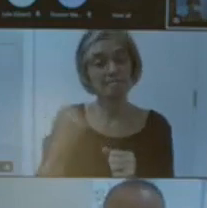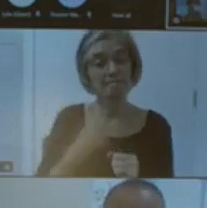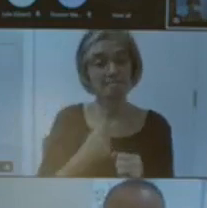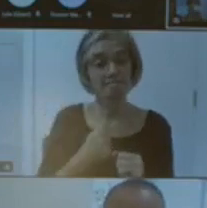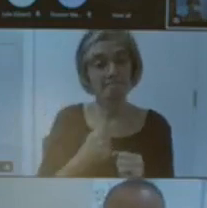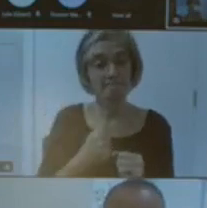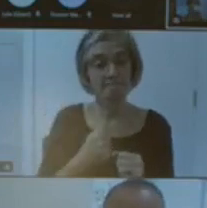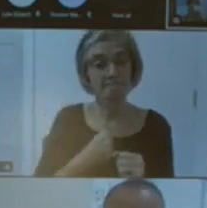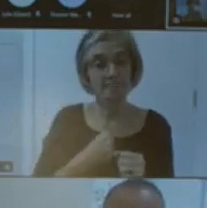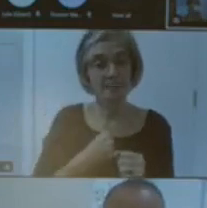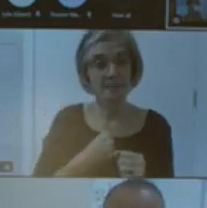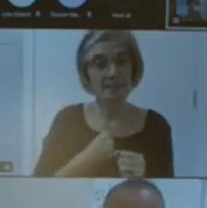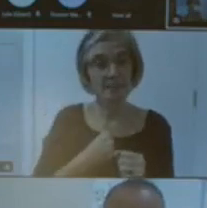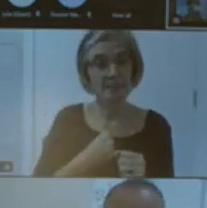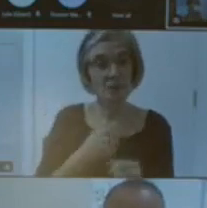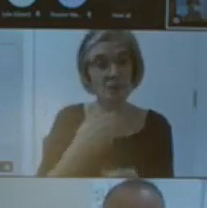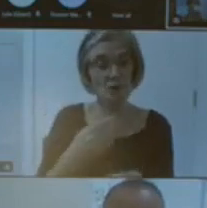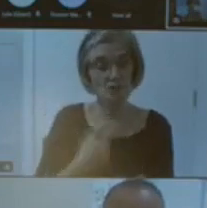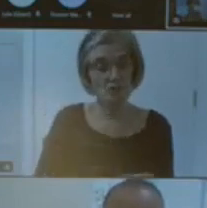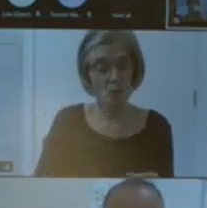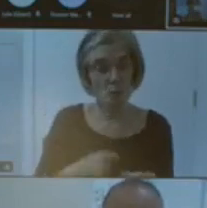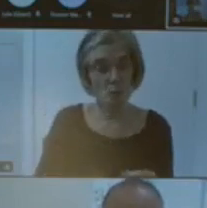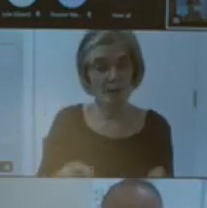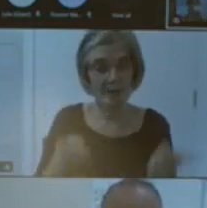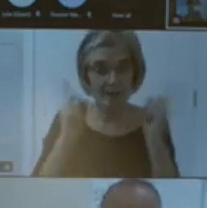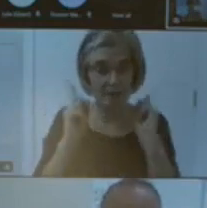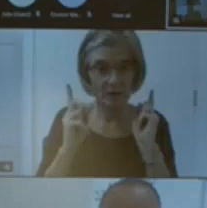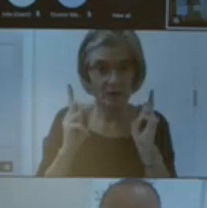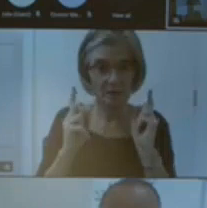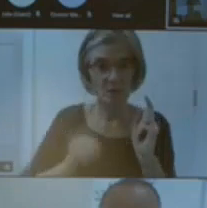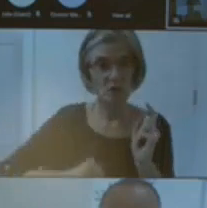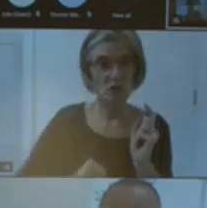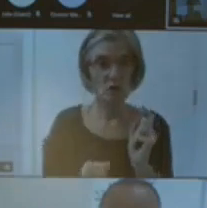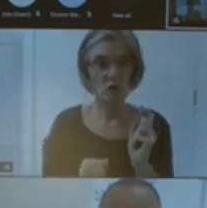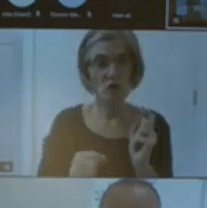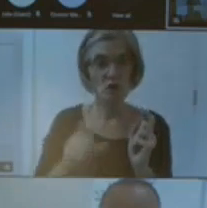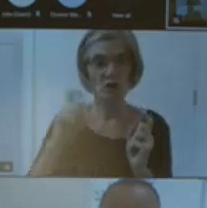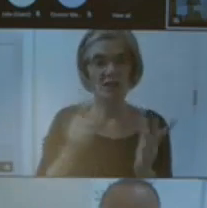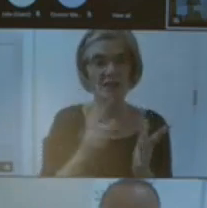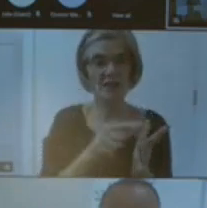so for for eight years I worked with uh Civic societies and Community groups around Scotland